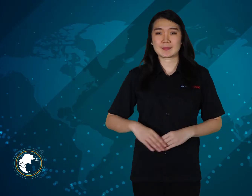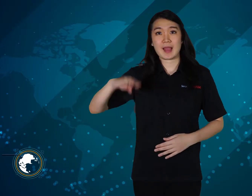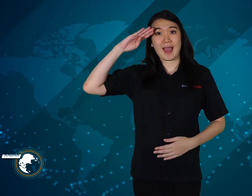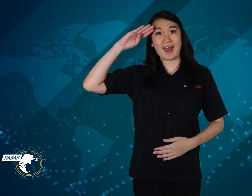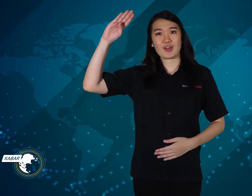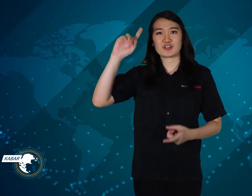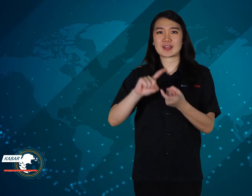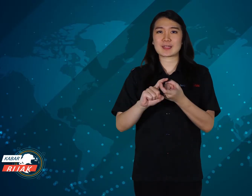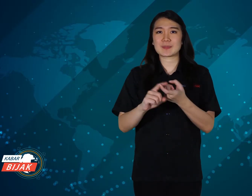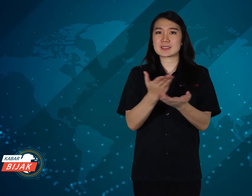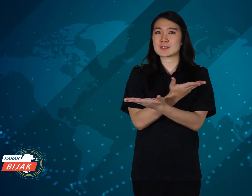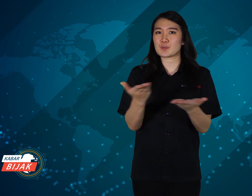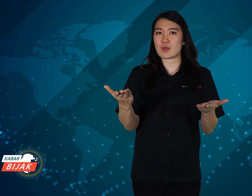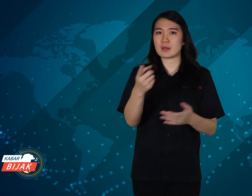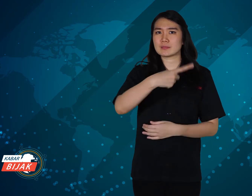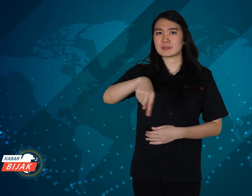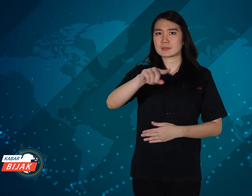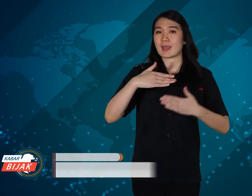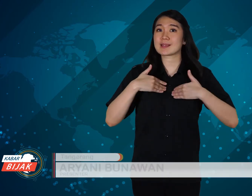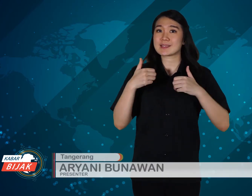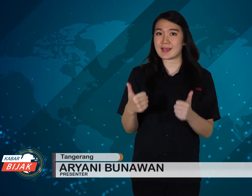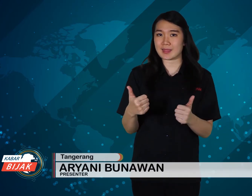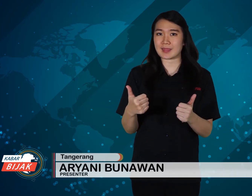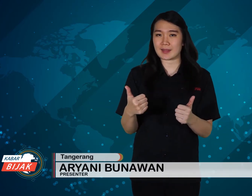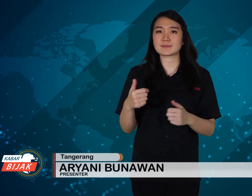Hello all friends, how are you?